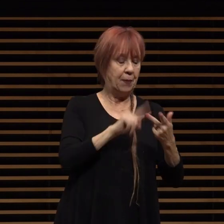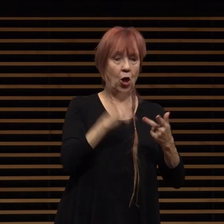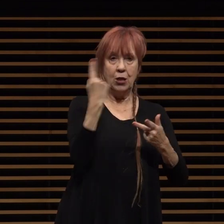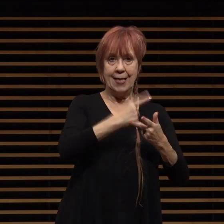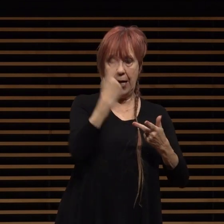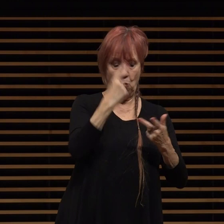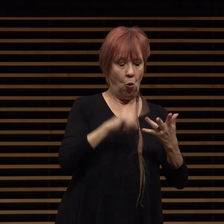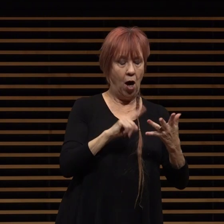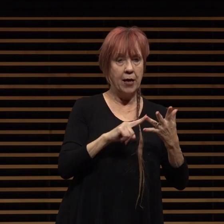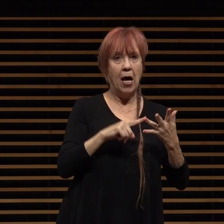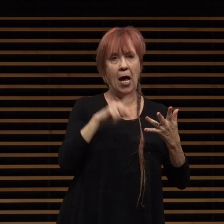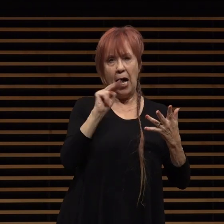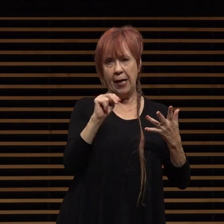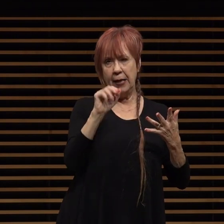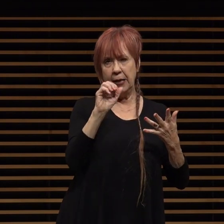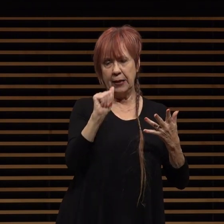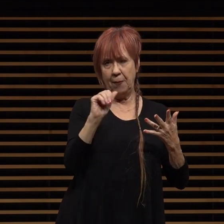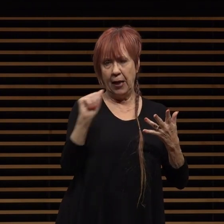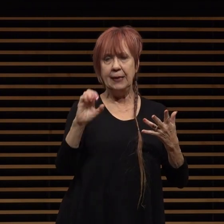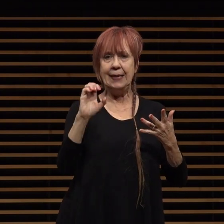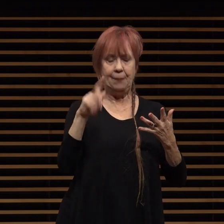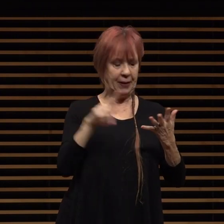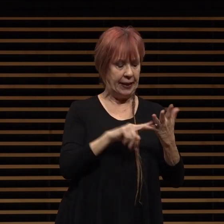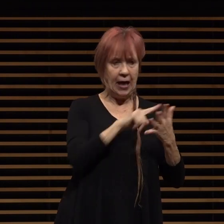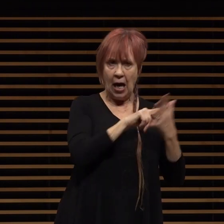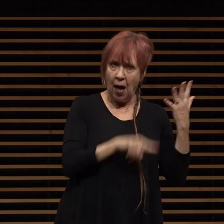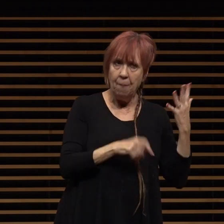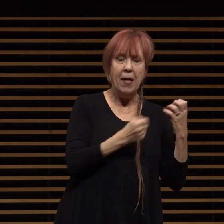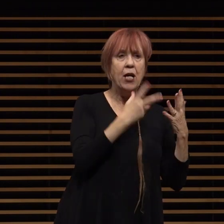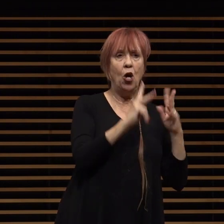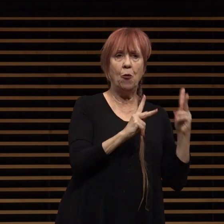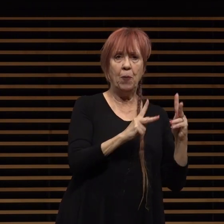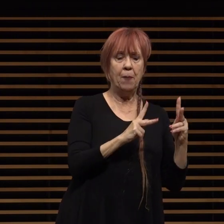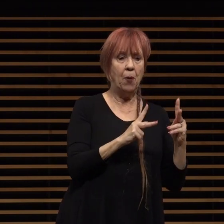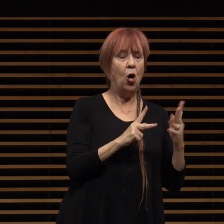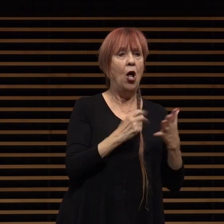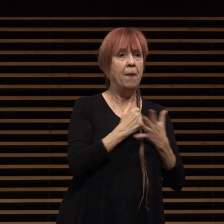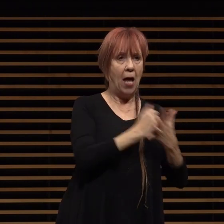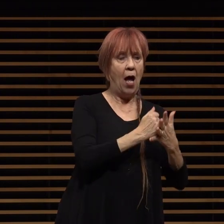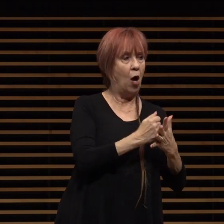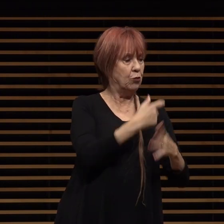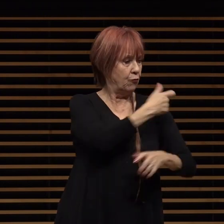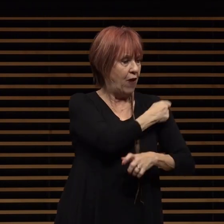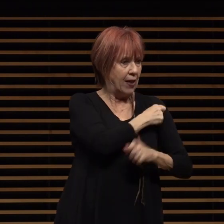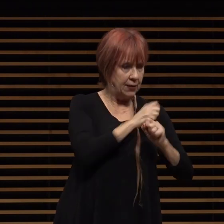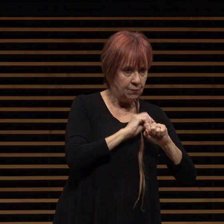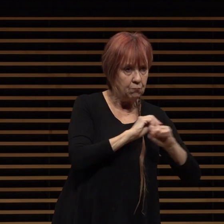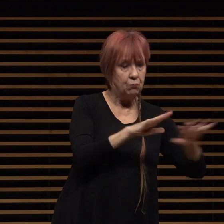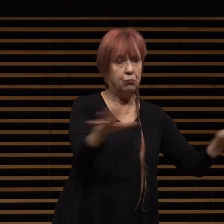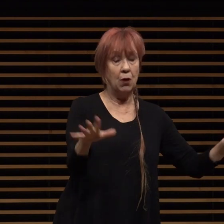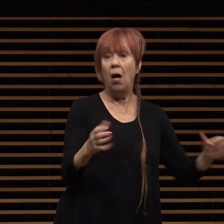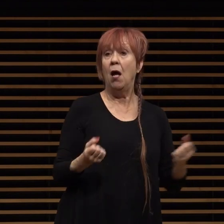job center who assisted in kudos to residents that received the vaccine